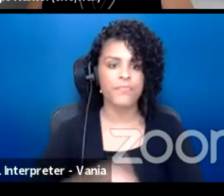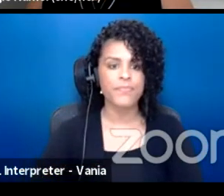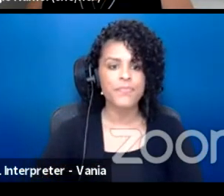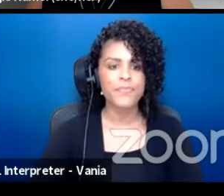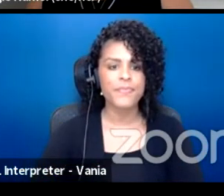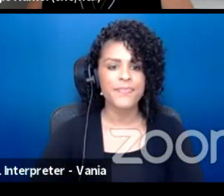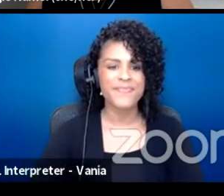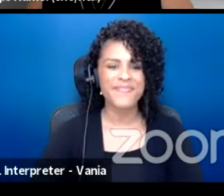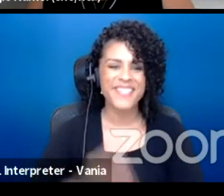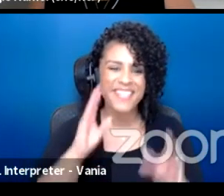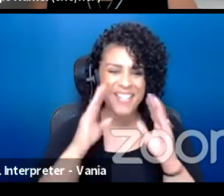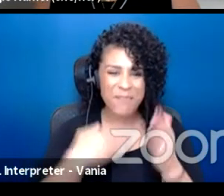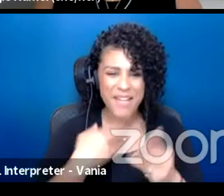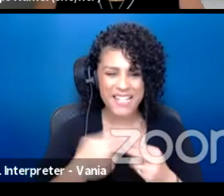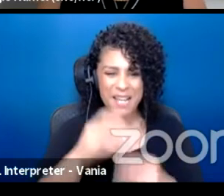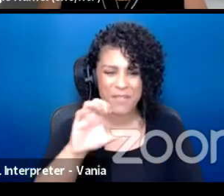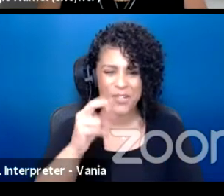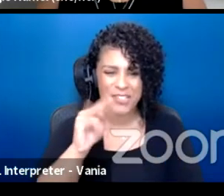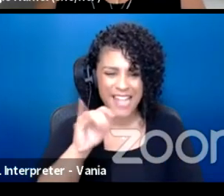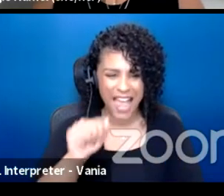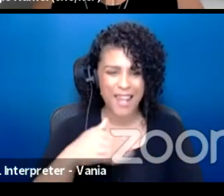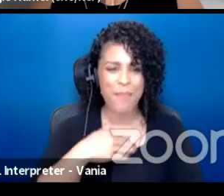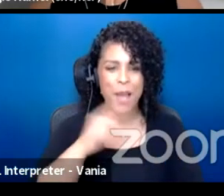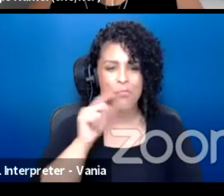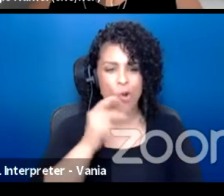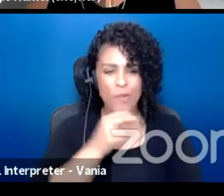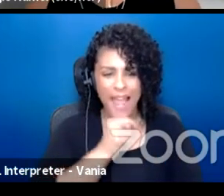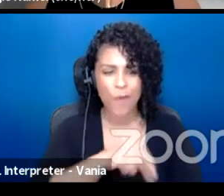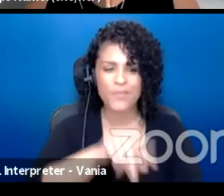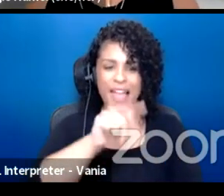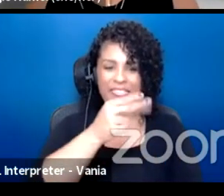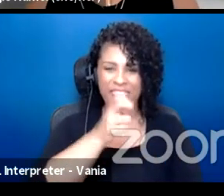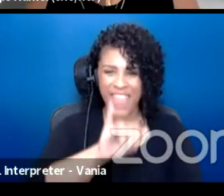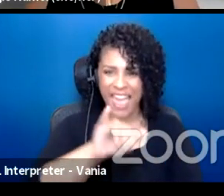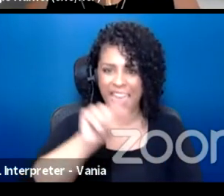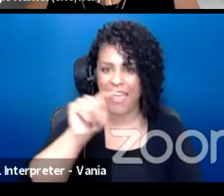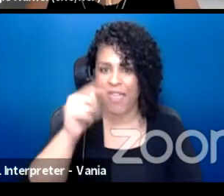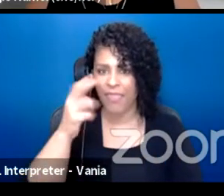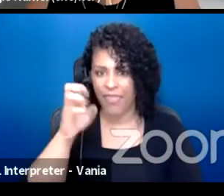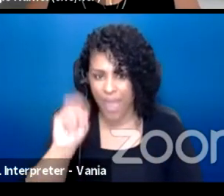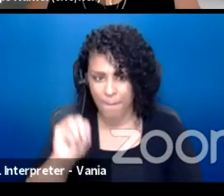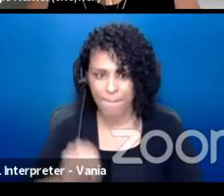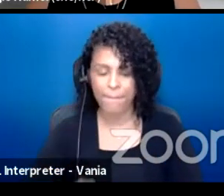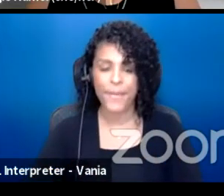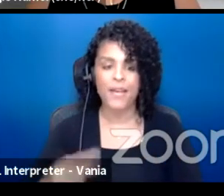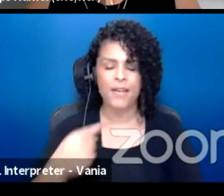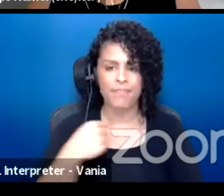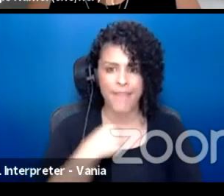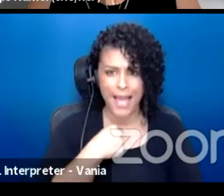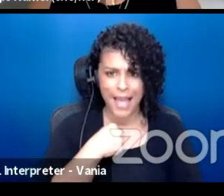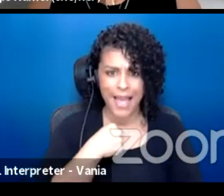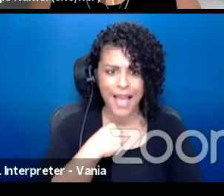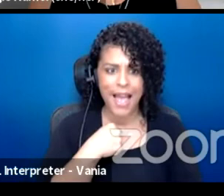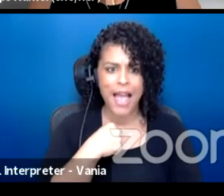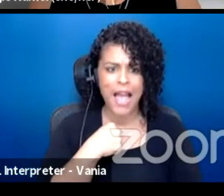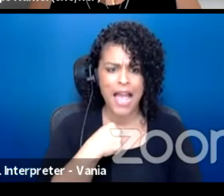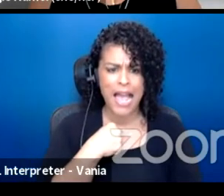Hello,, my name is Christiana. My pronouns are they/them. I do a lot of things.